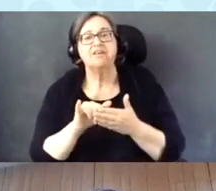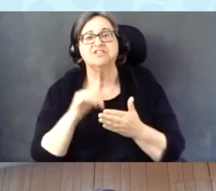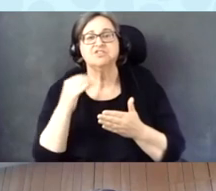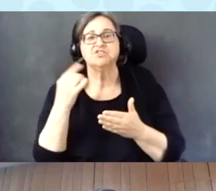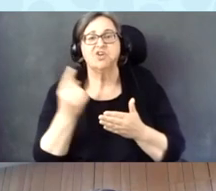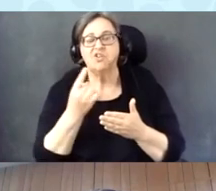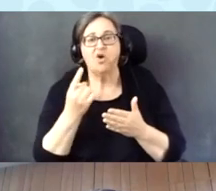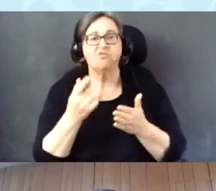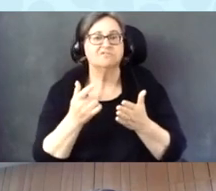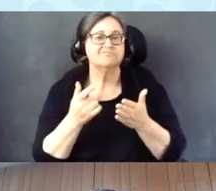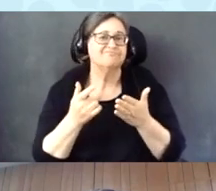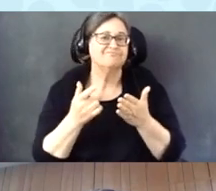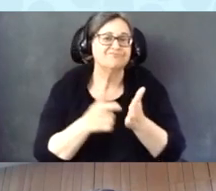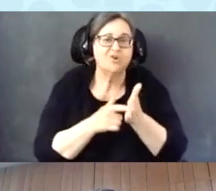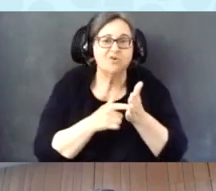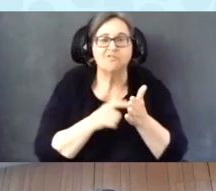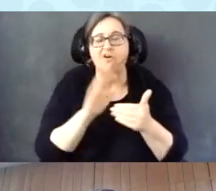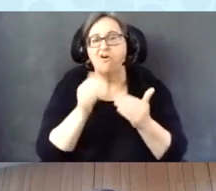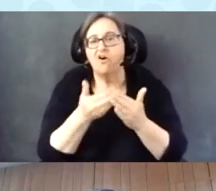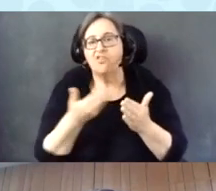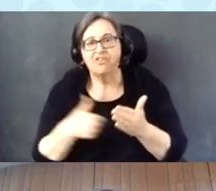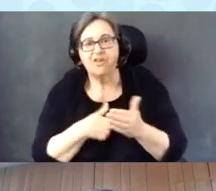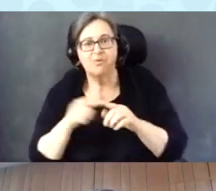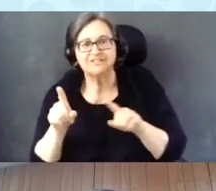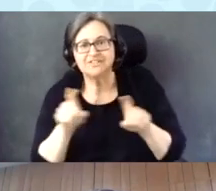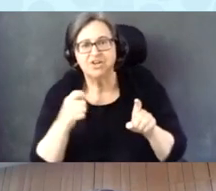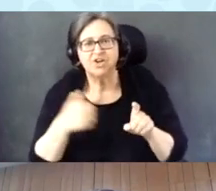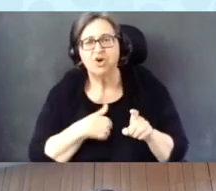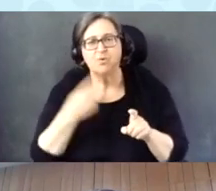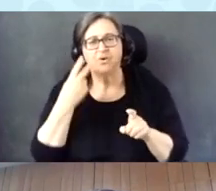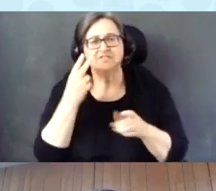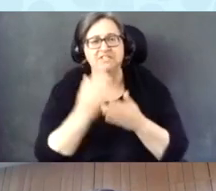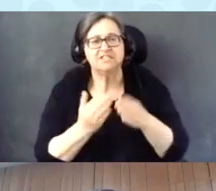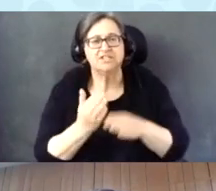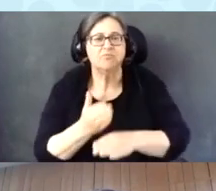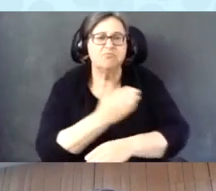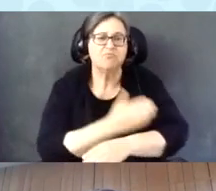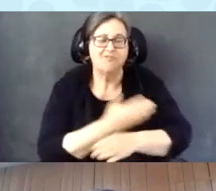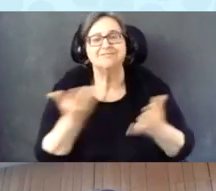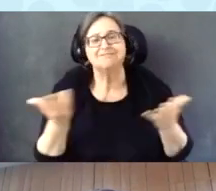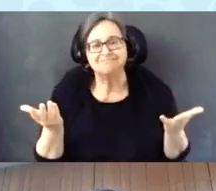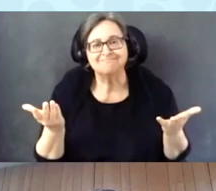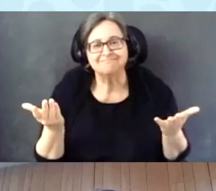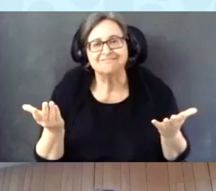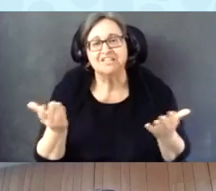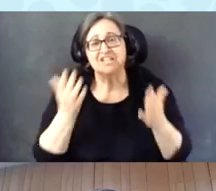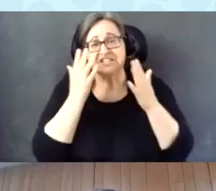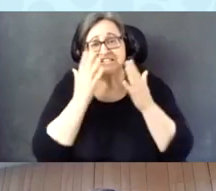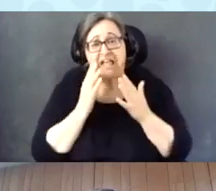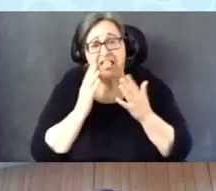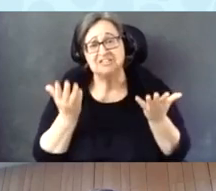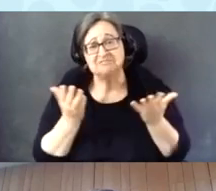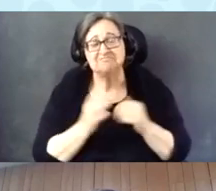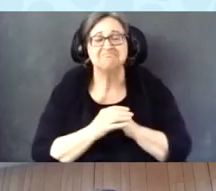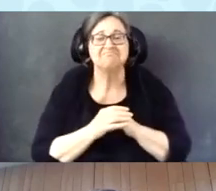that we surveyed where we've actually seen some improvement. Sadly to say.